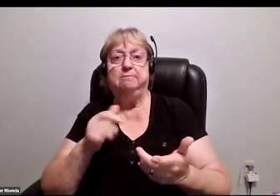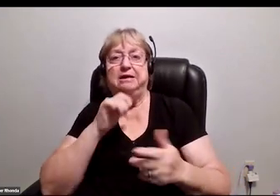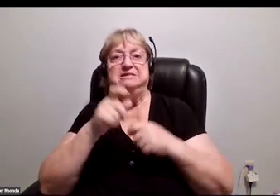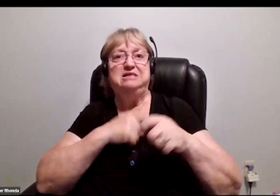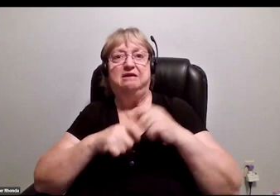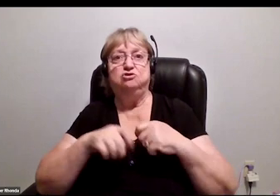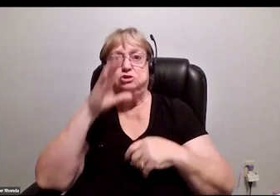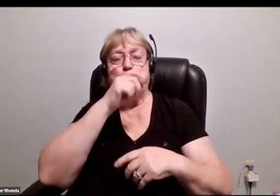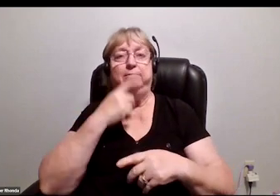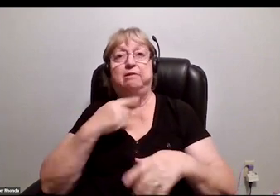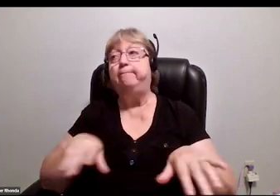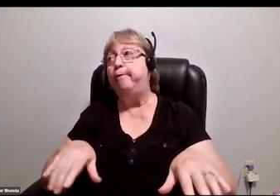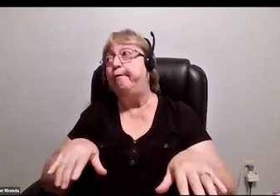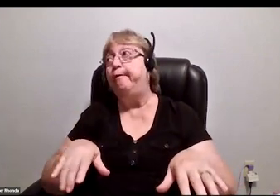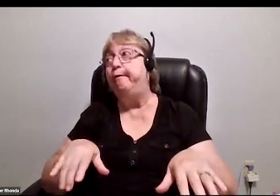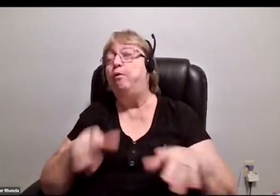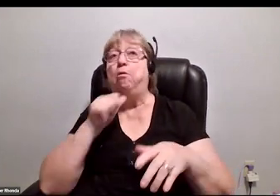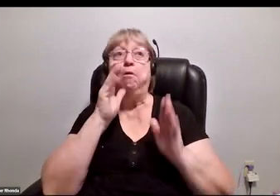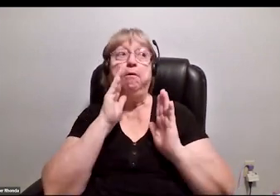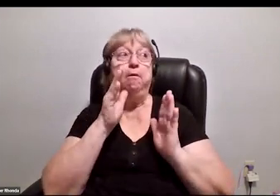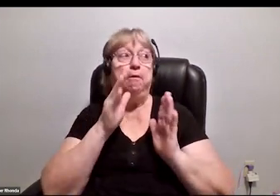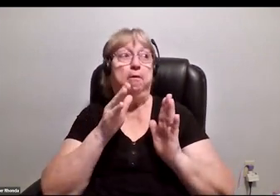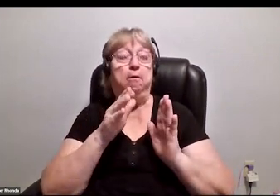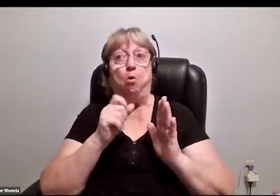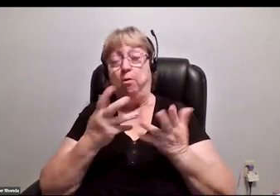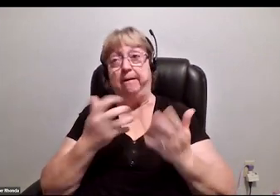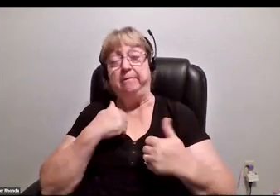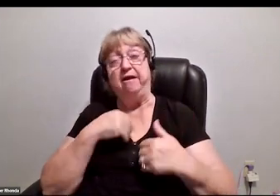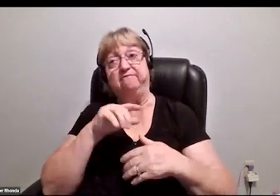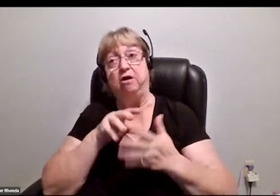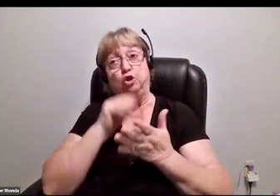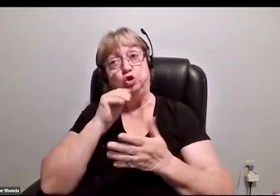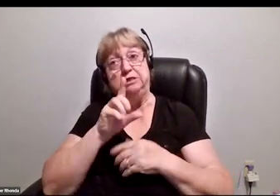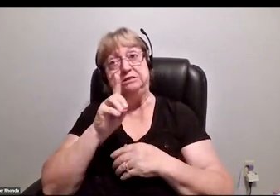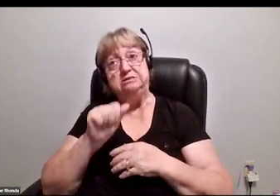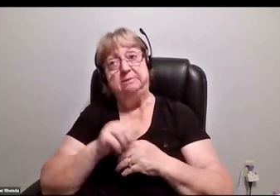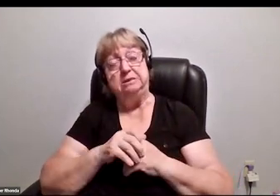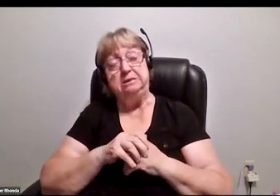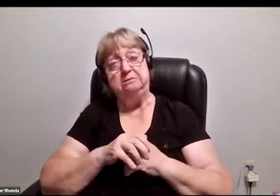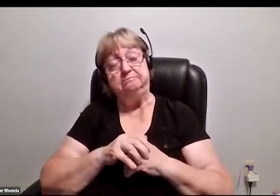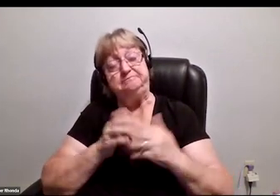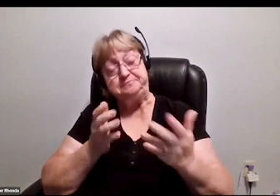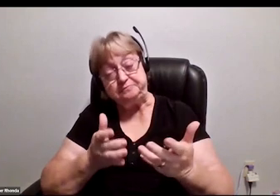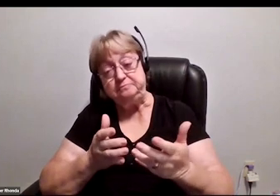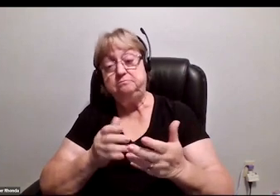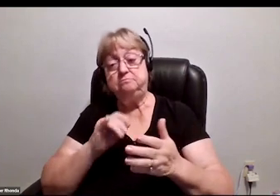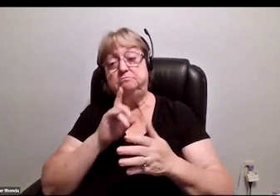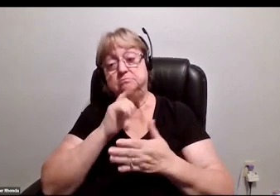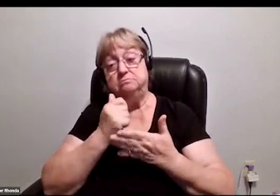I'm goofing off or not paying attention or perhaps have a learning disability, so that's been super duper helpful.